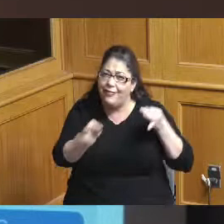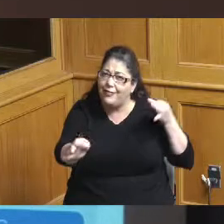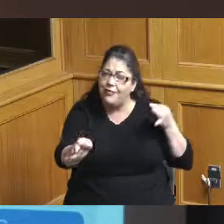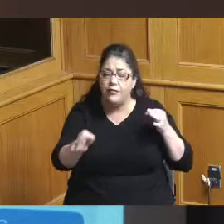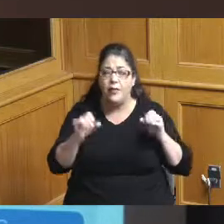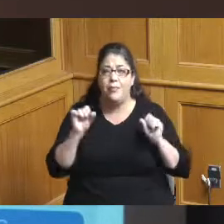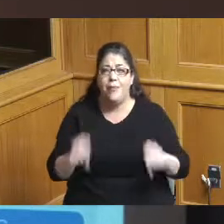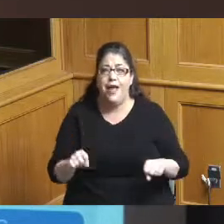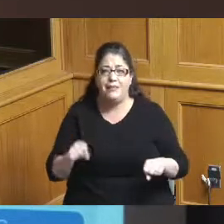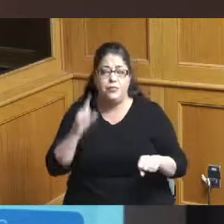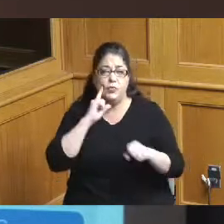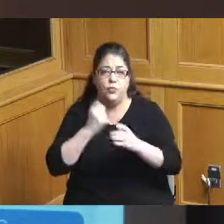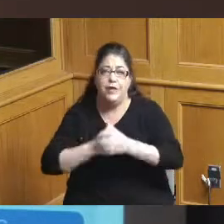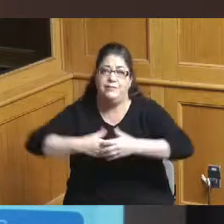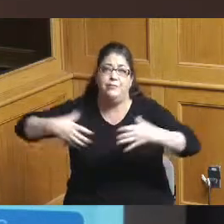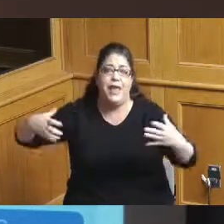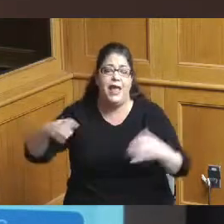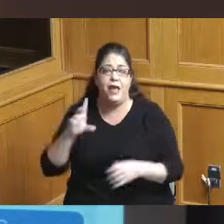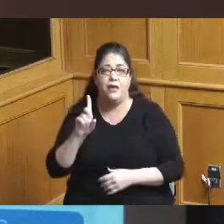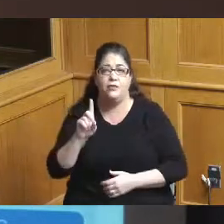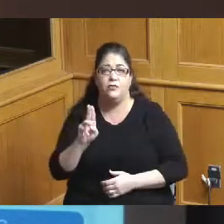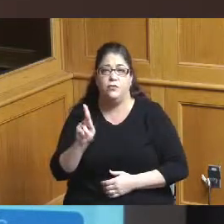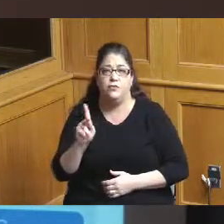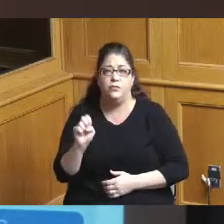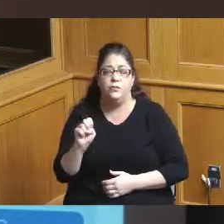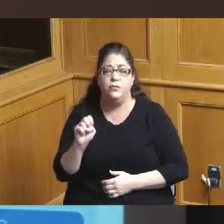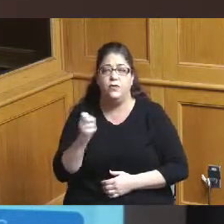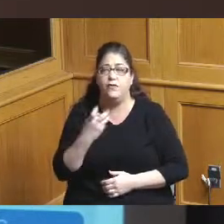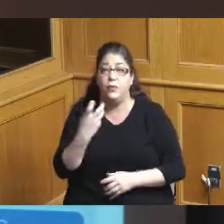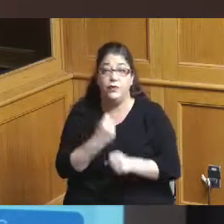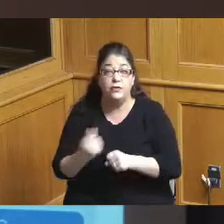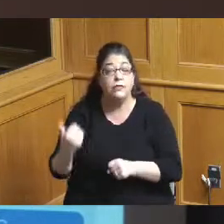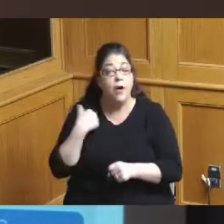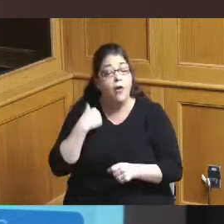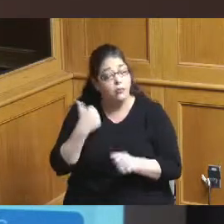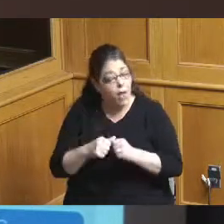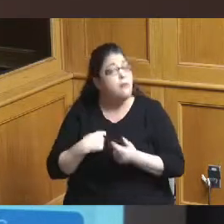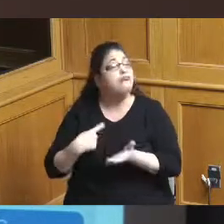expanding the Duke Energy Convention Center just a couple of years ago we were talking about an